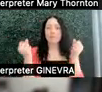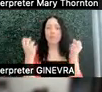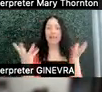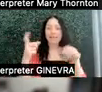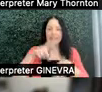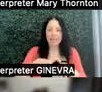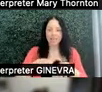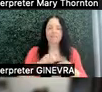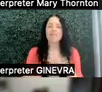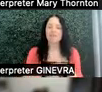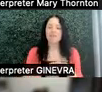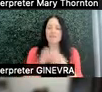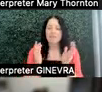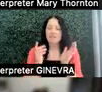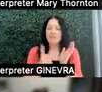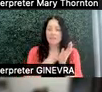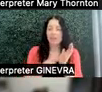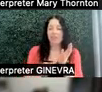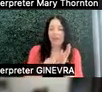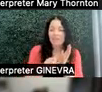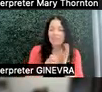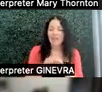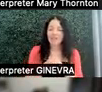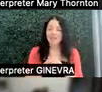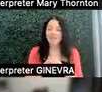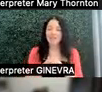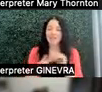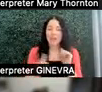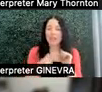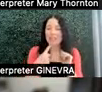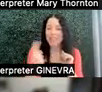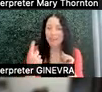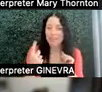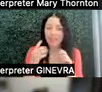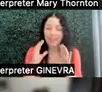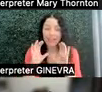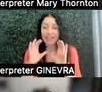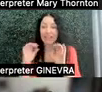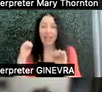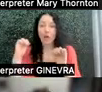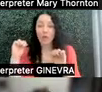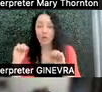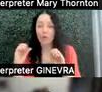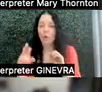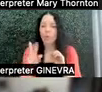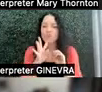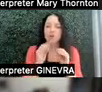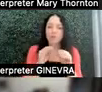Sometimes we emphasize, and we say something louder, or we talk more slowly, or we give a cue